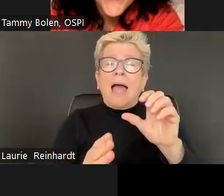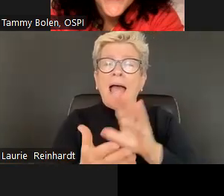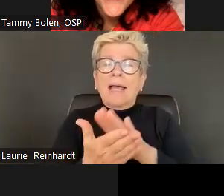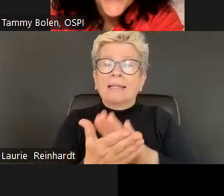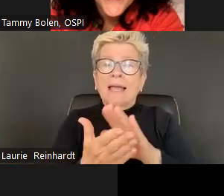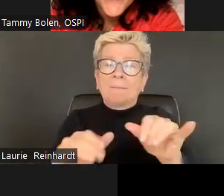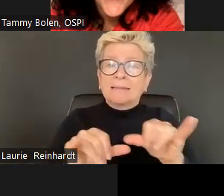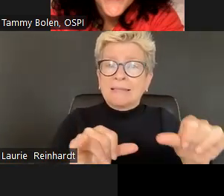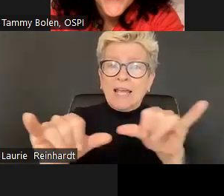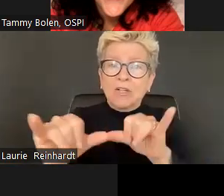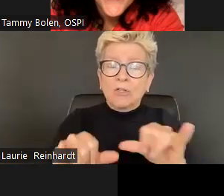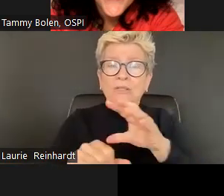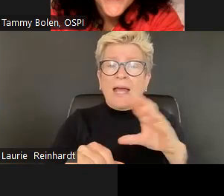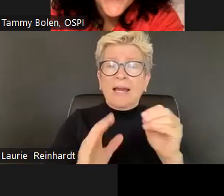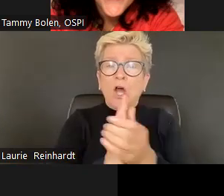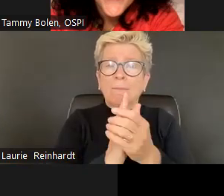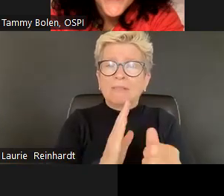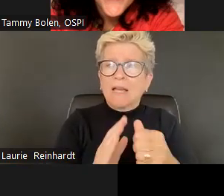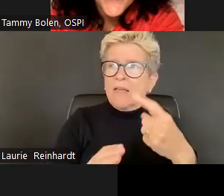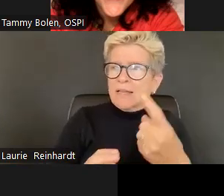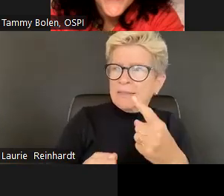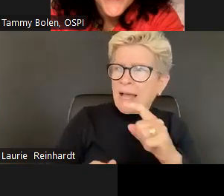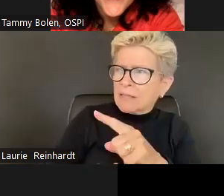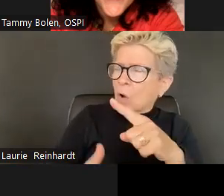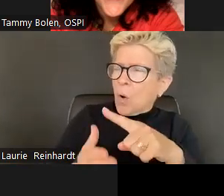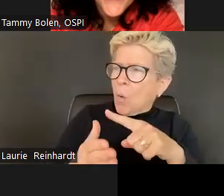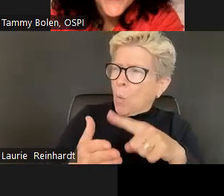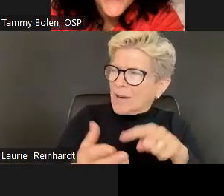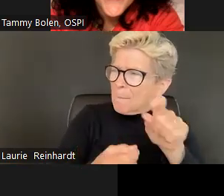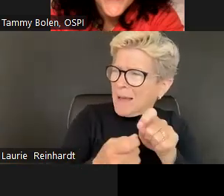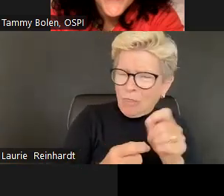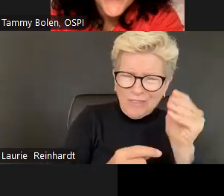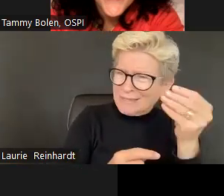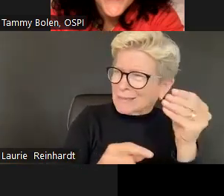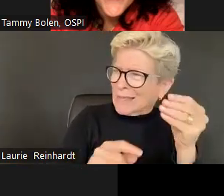When I've helped, you know, educators kind of align their state SCL standards or competencies in their academic standards or competencies.